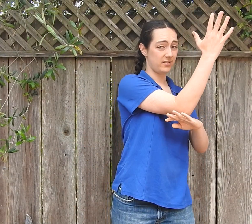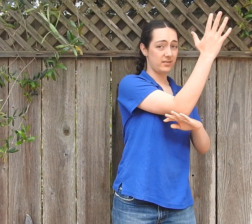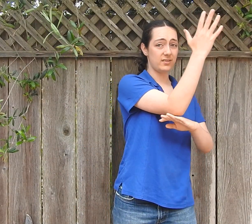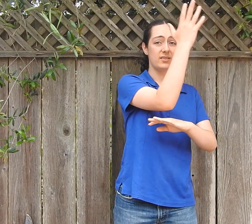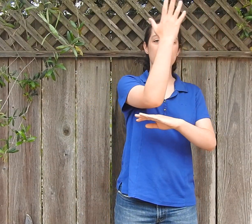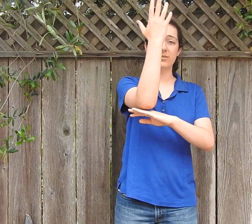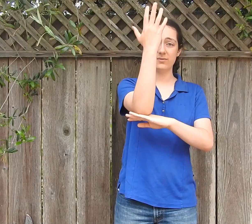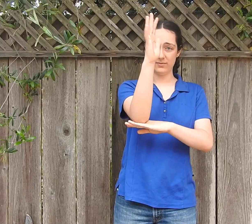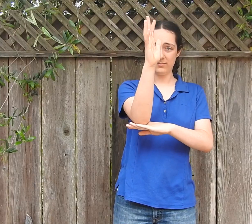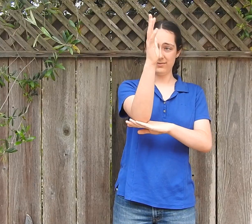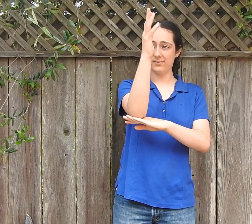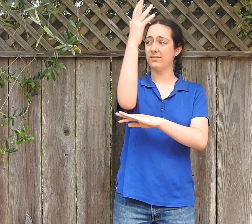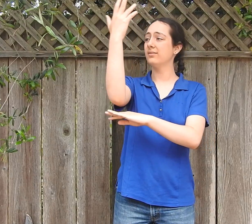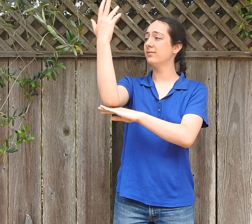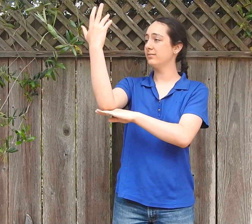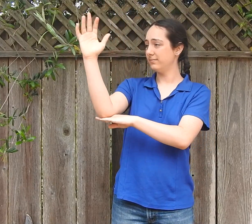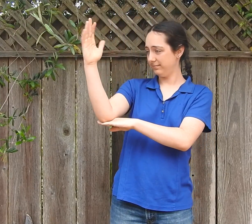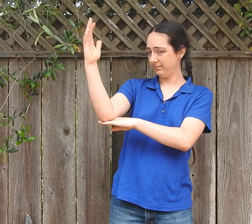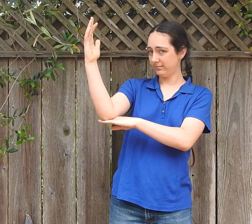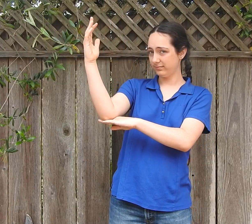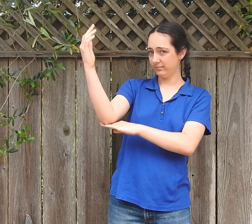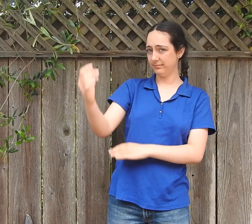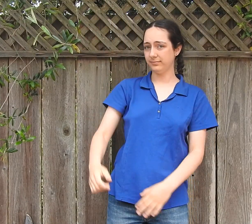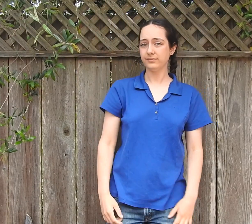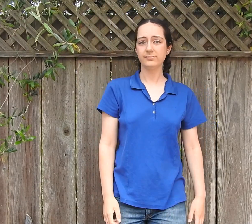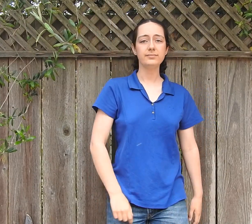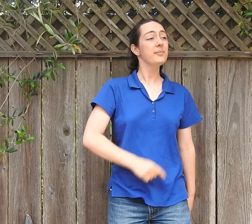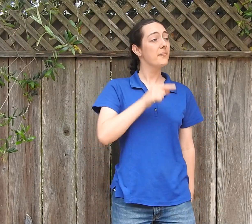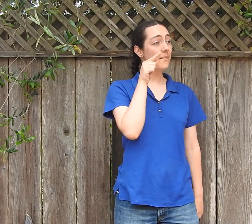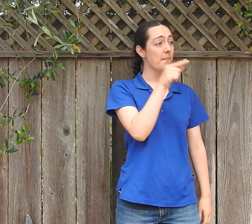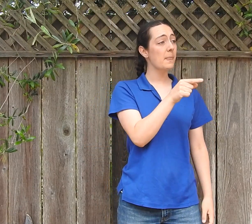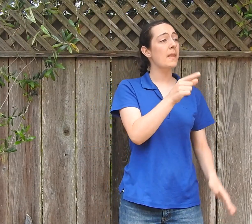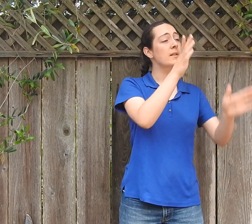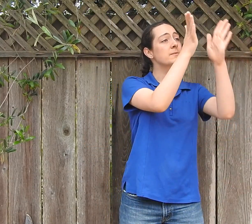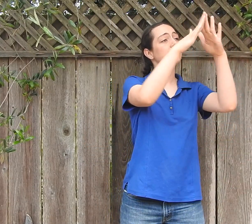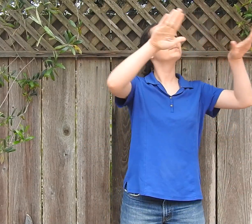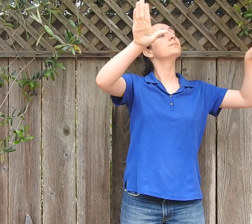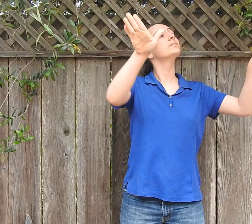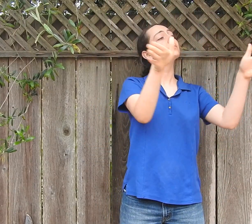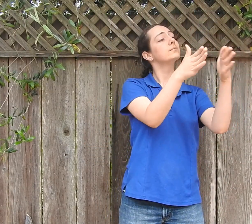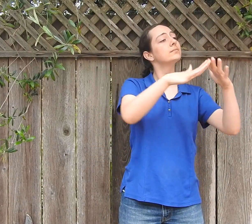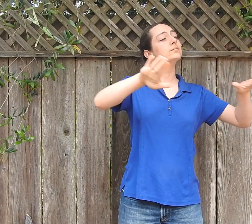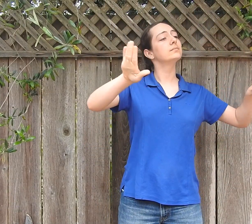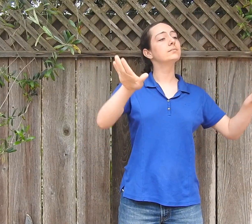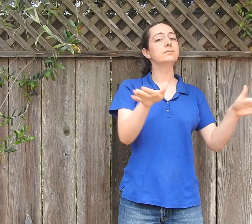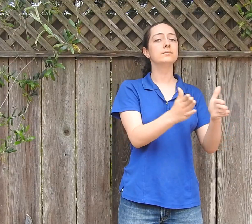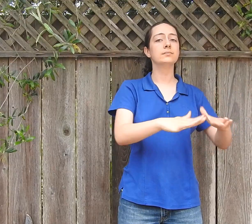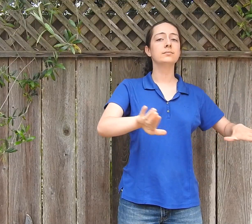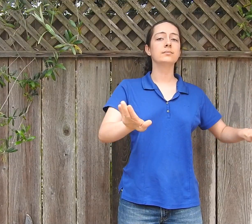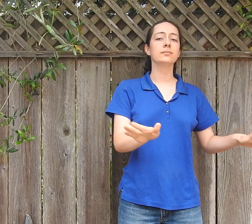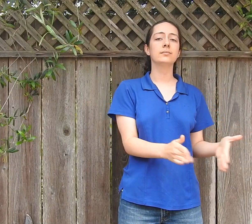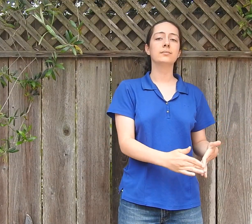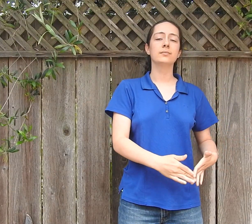Trees, here, here and here. First one nice sweeping shape.